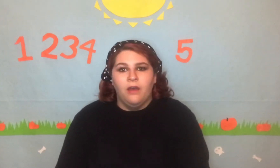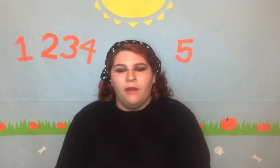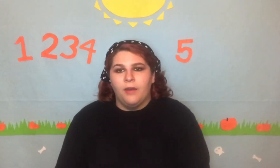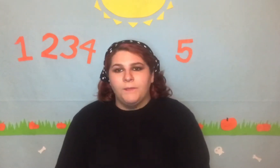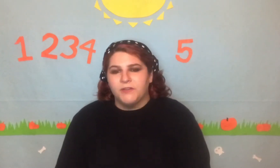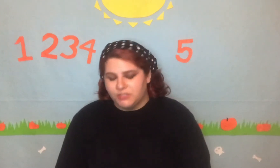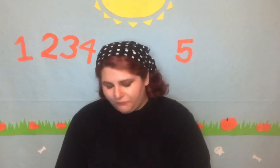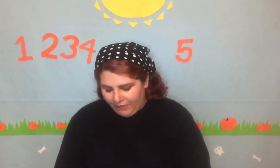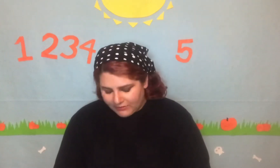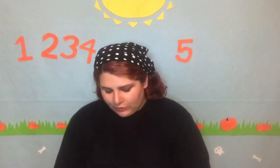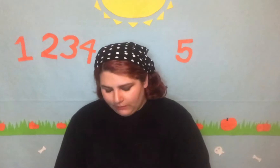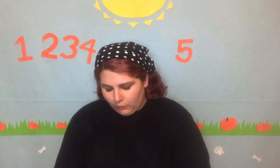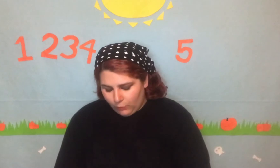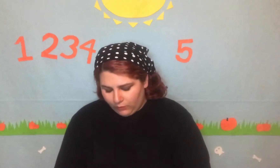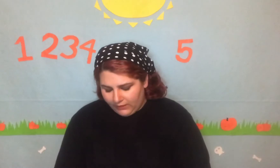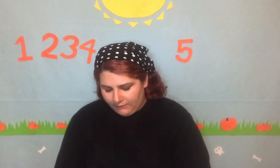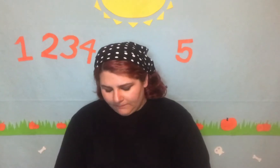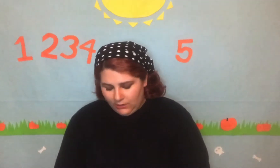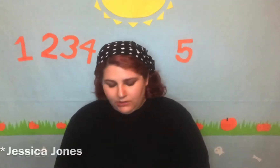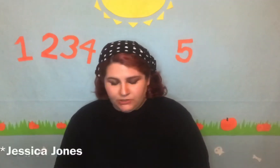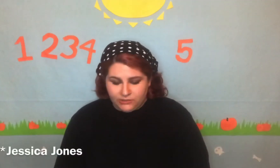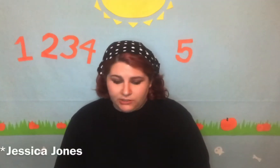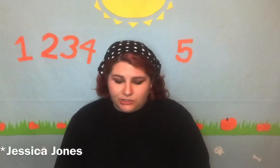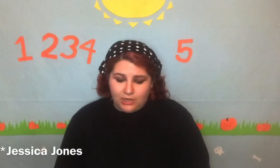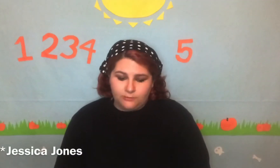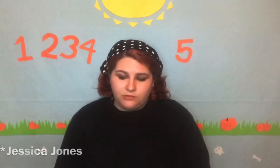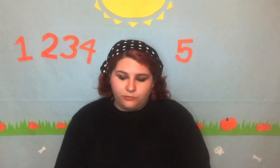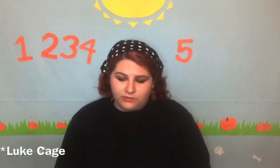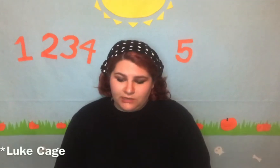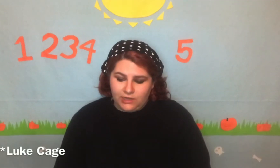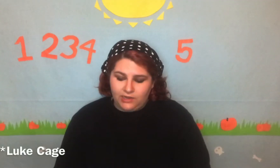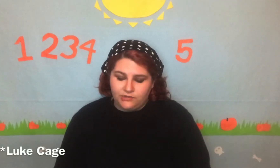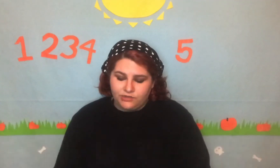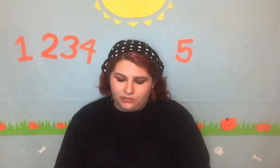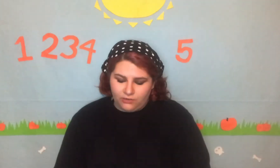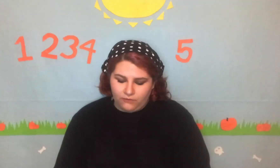Um that just fights crime locally. Jessica James, Lucas Cage, Daredevil.